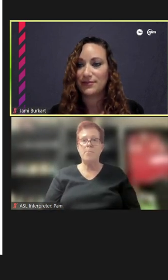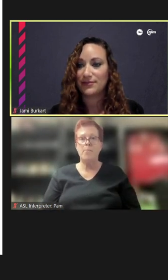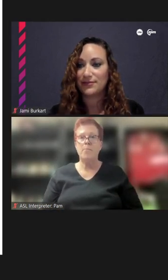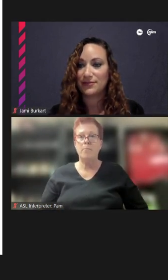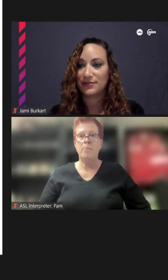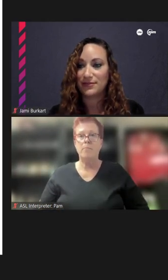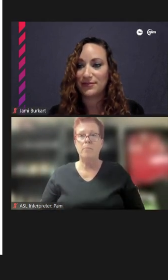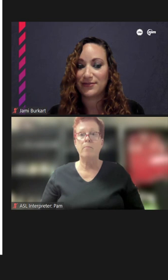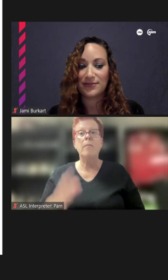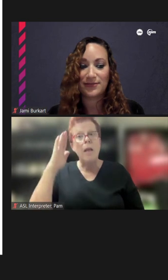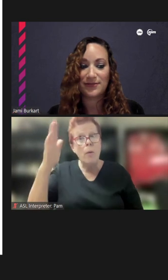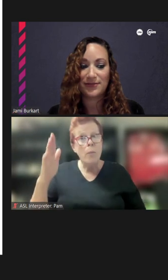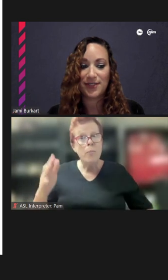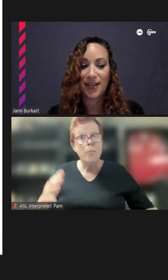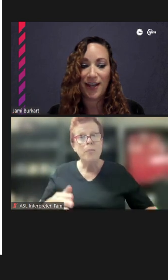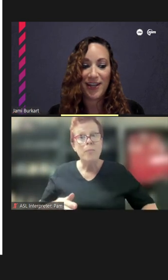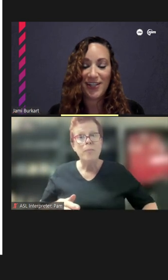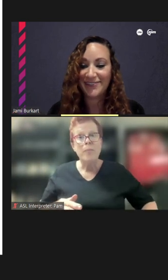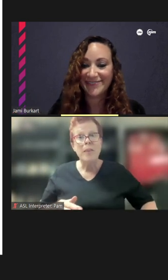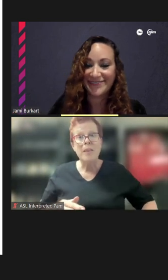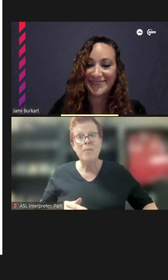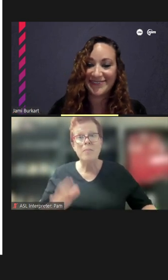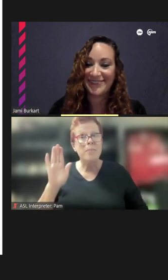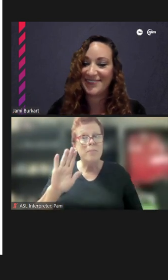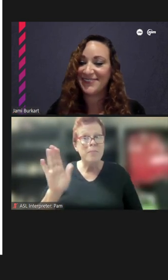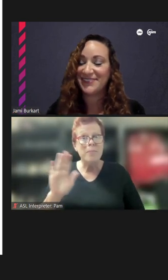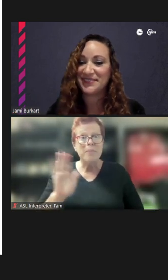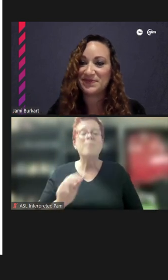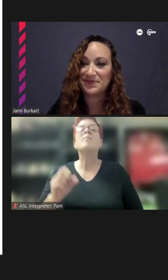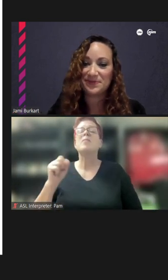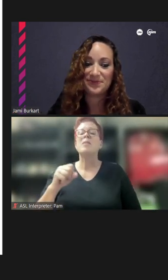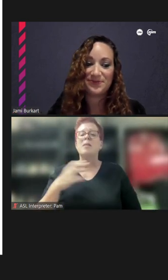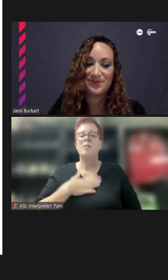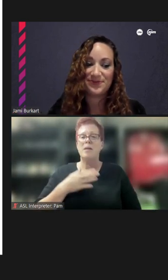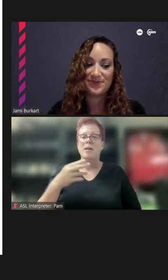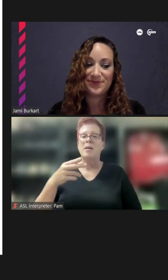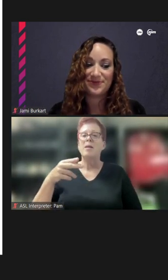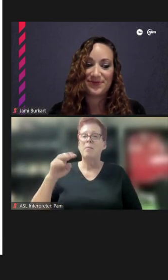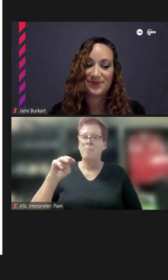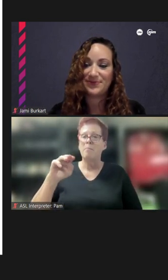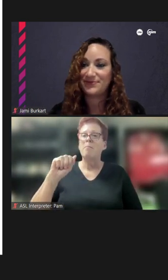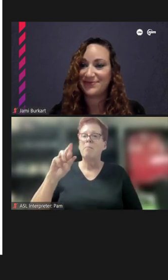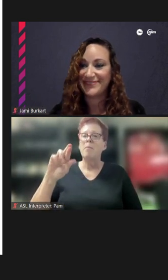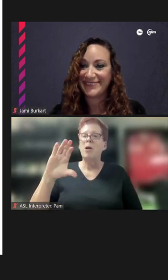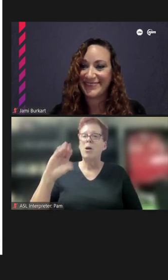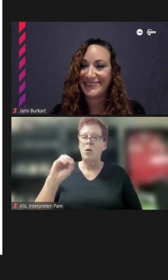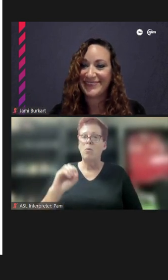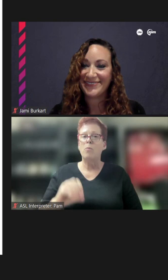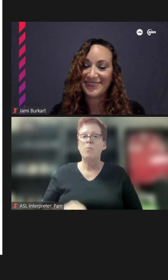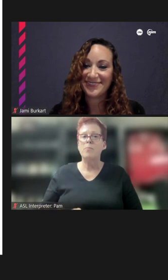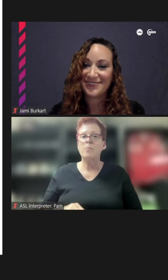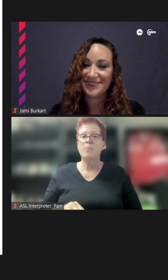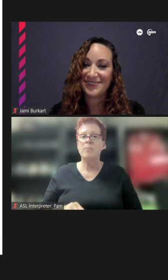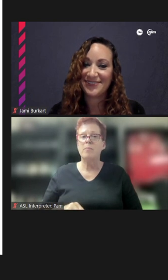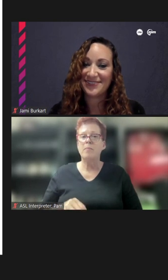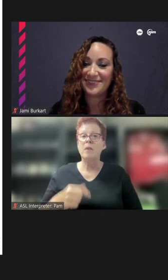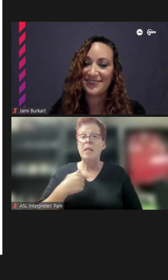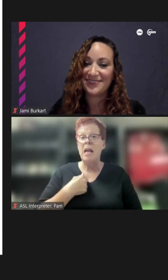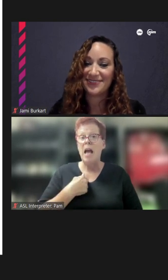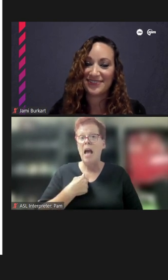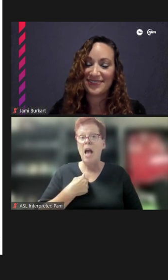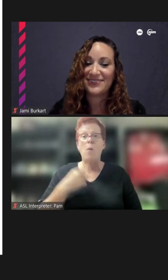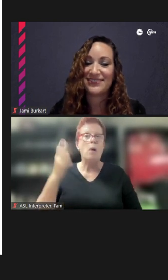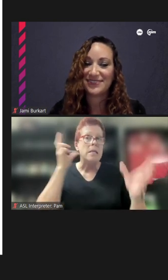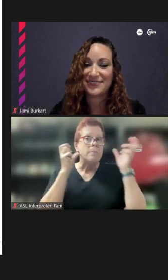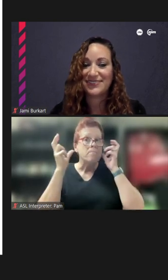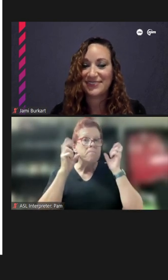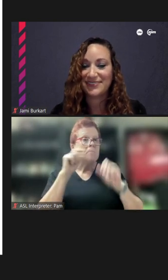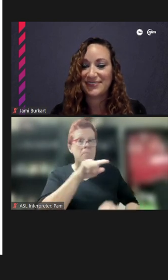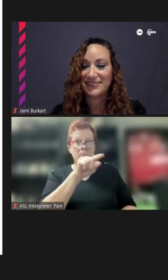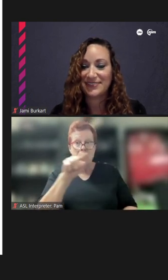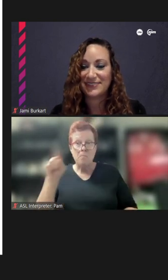Hello? Hi. Hi, my name is Marco Mendoza. So, I was hearing everyone talk, and actually a few ideas that